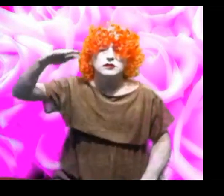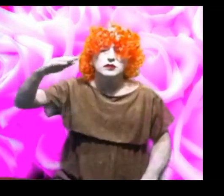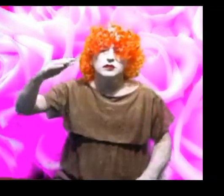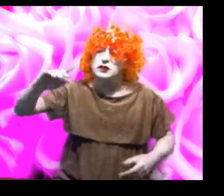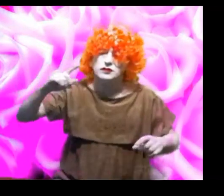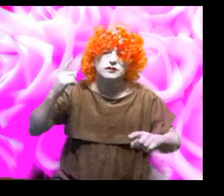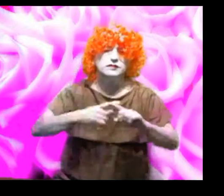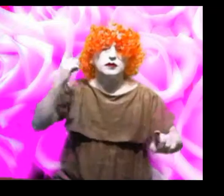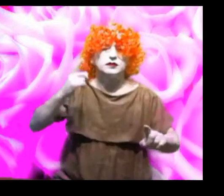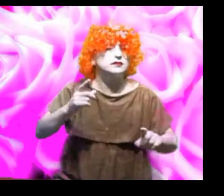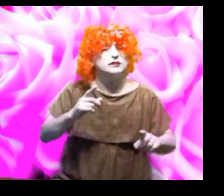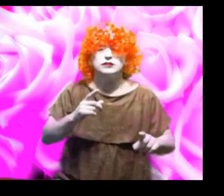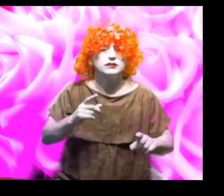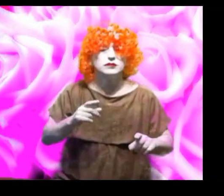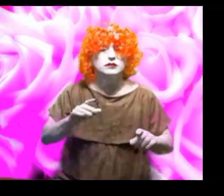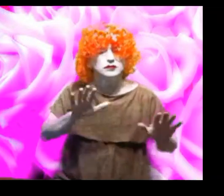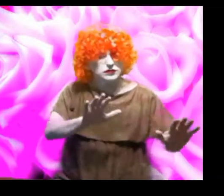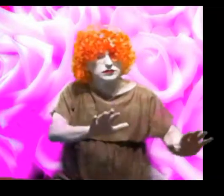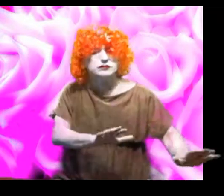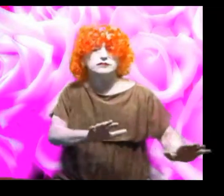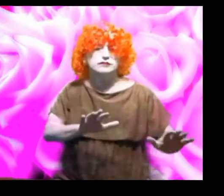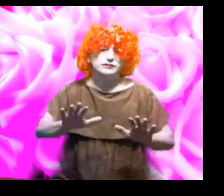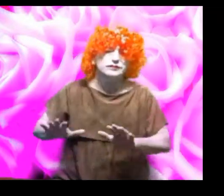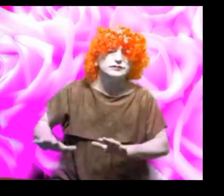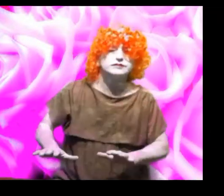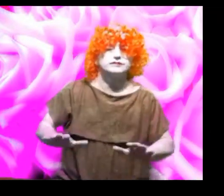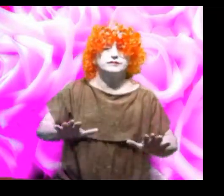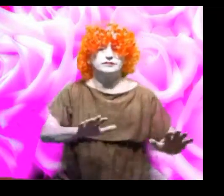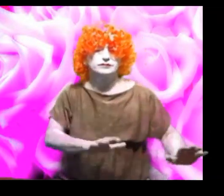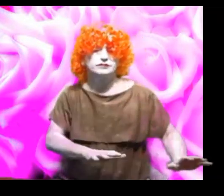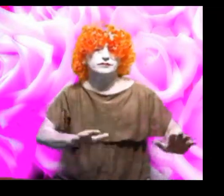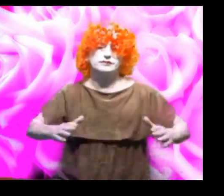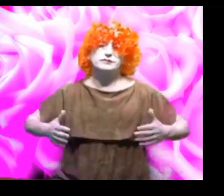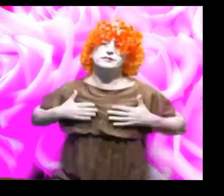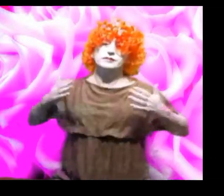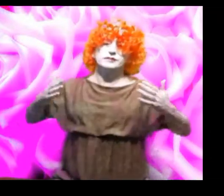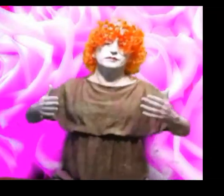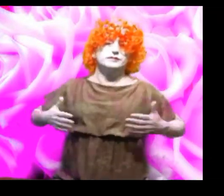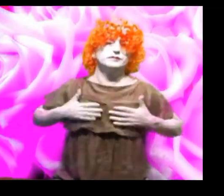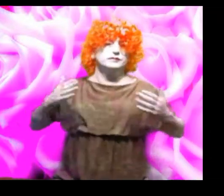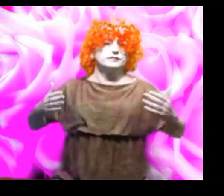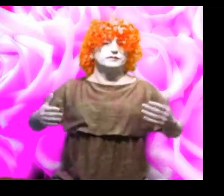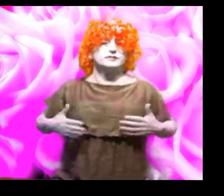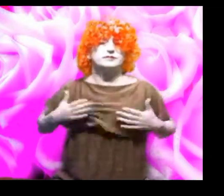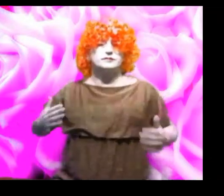Don't try to grow up too fast, enjoy yourself when you're young.